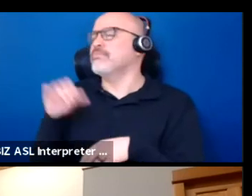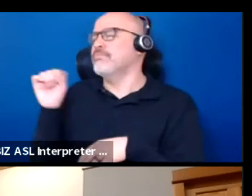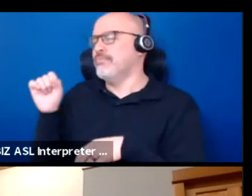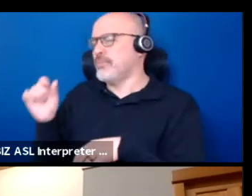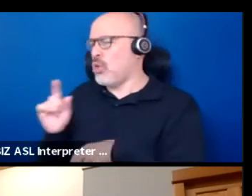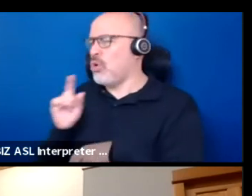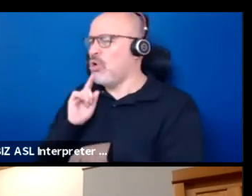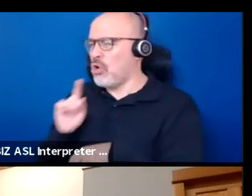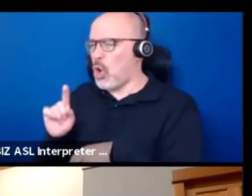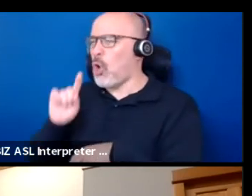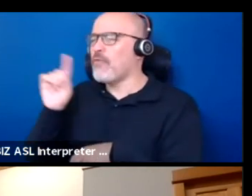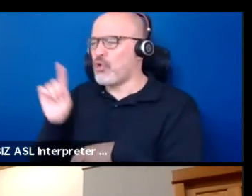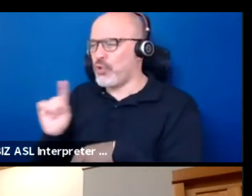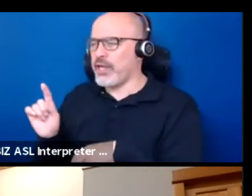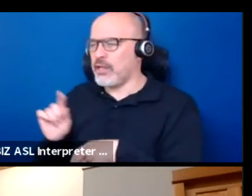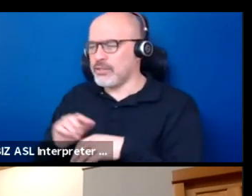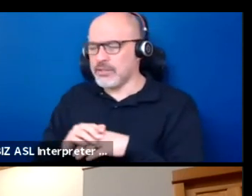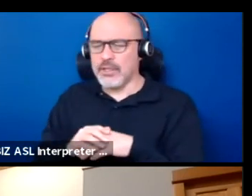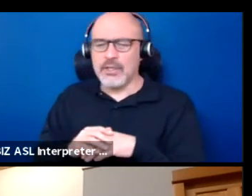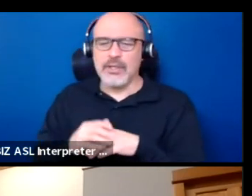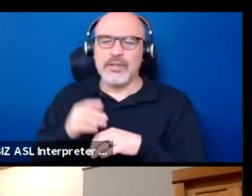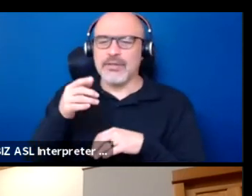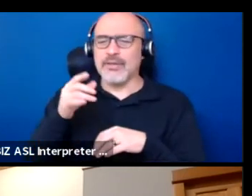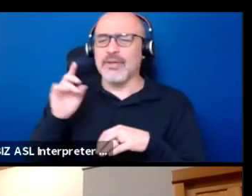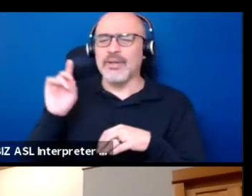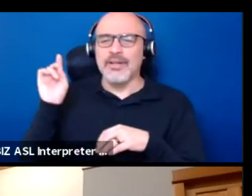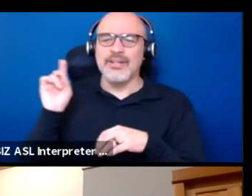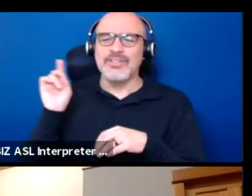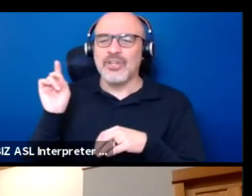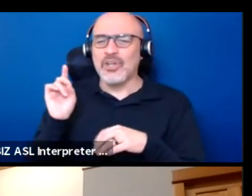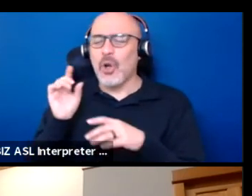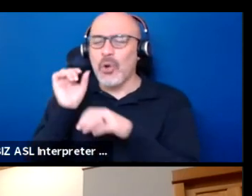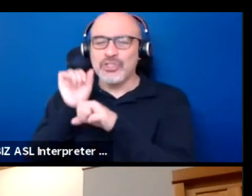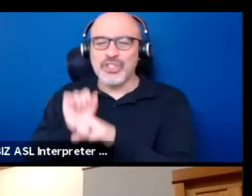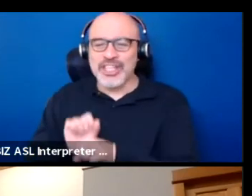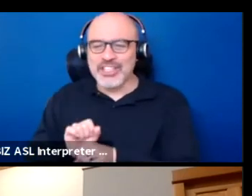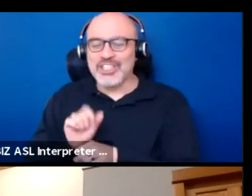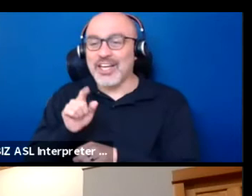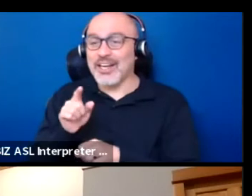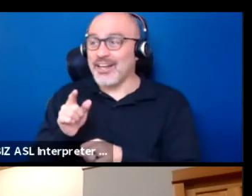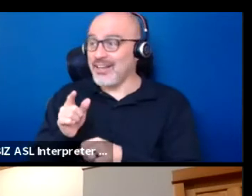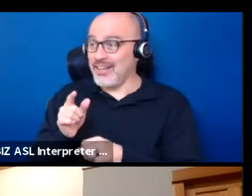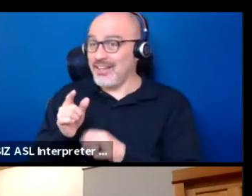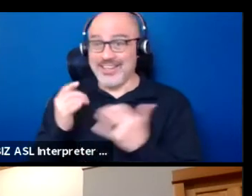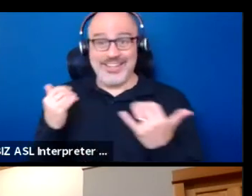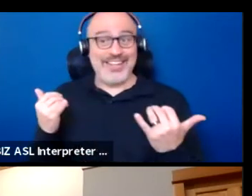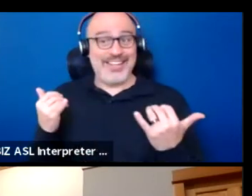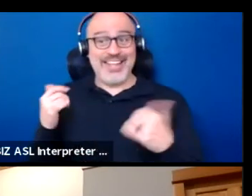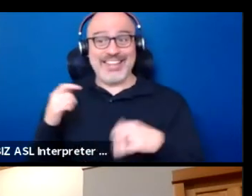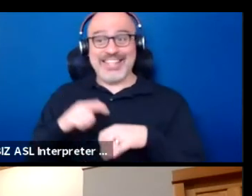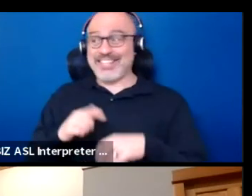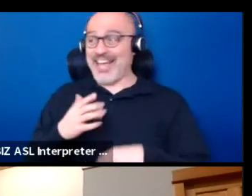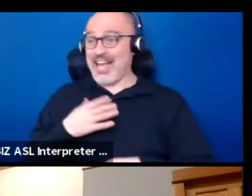So in fact, the Dakota theatrical tradition this time of year in my homelands,